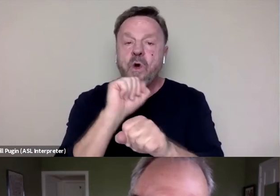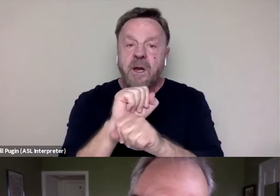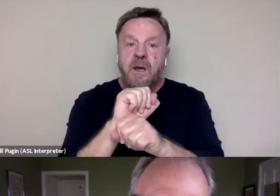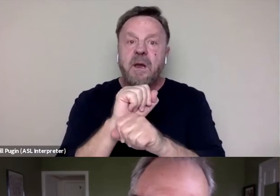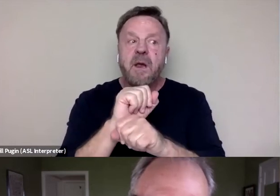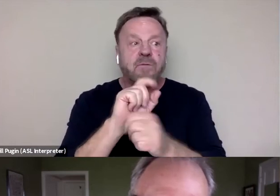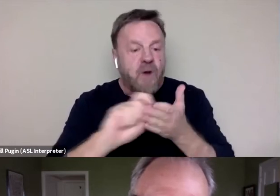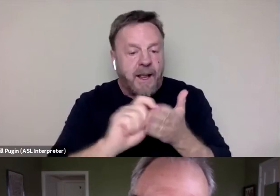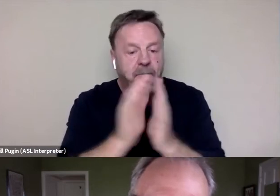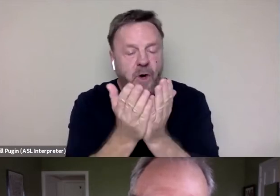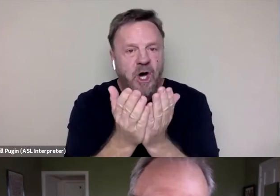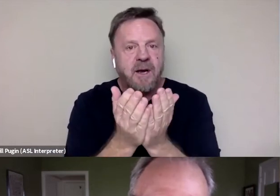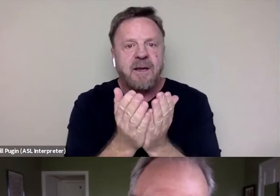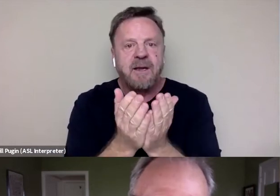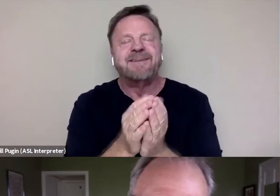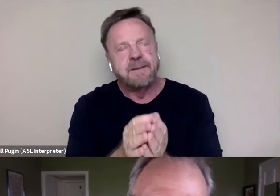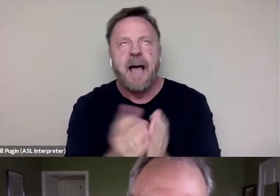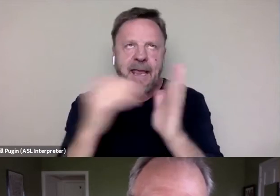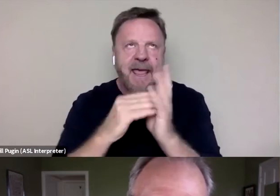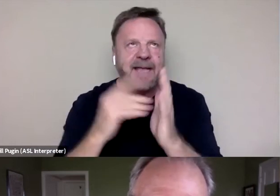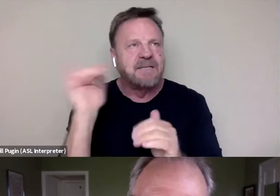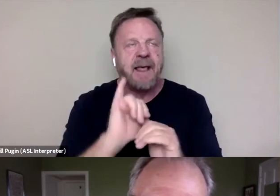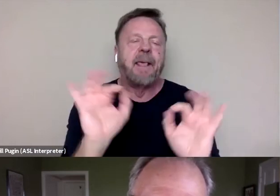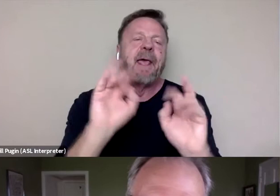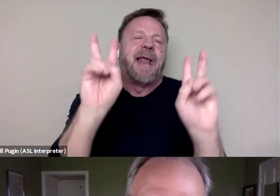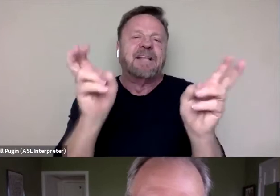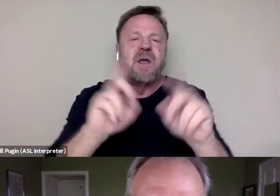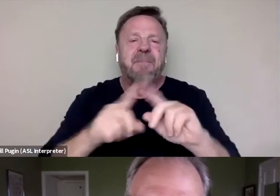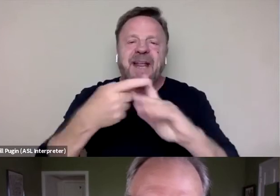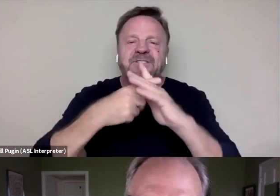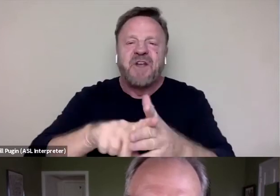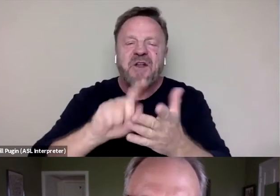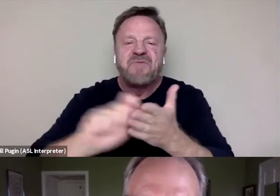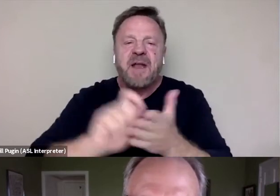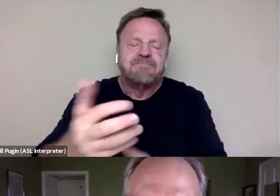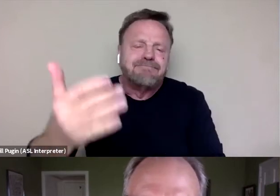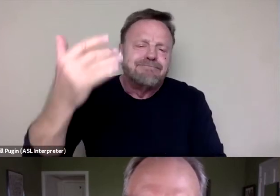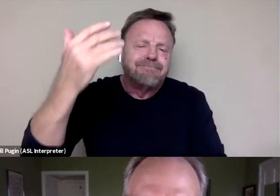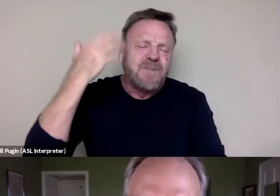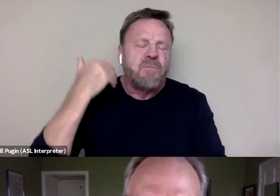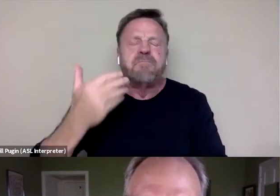which sounds like such a cliche, but I'd started it years ago, like way before Me Too happened.